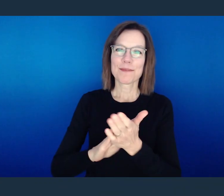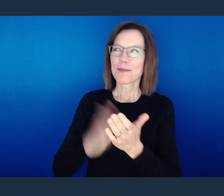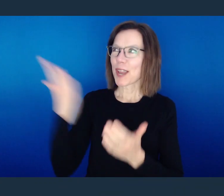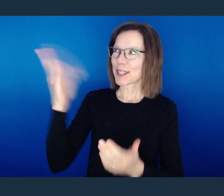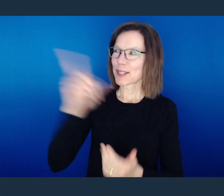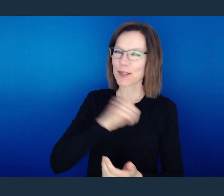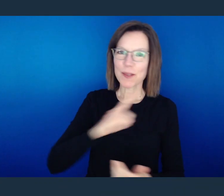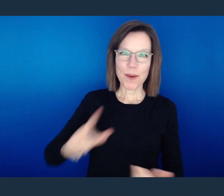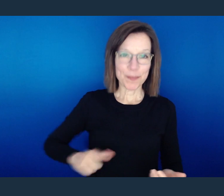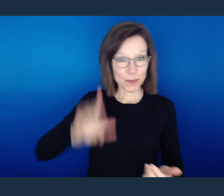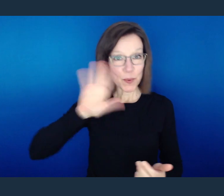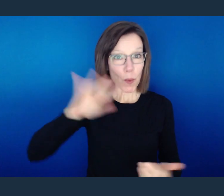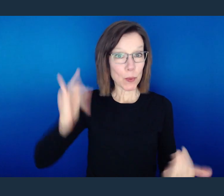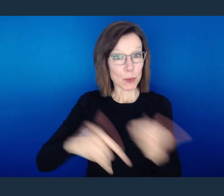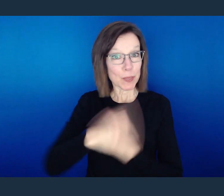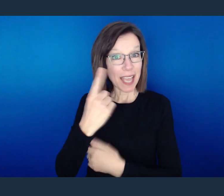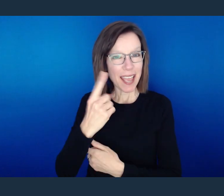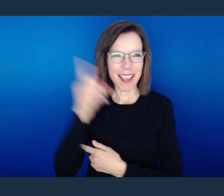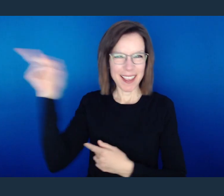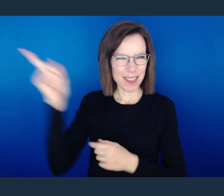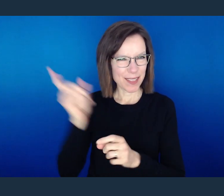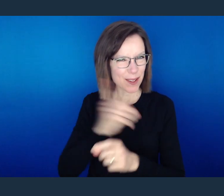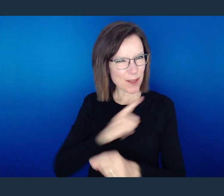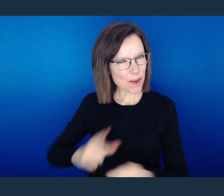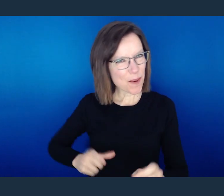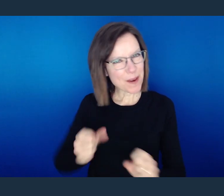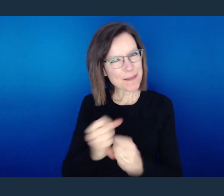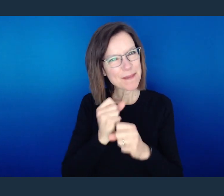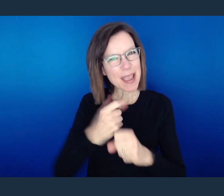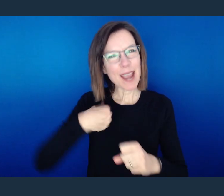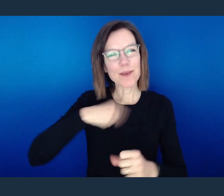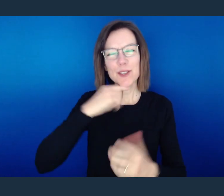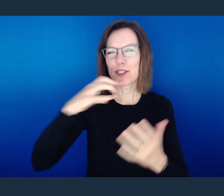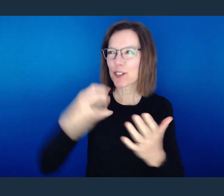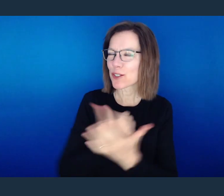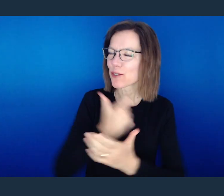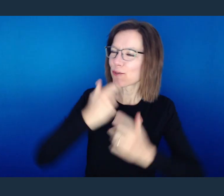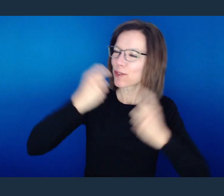Praise the Lord. This is the day the Lord has made. Let us rejoice and be glad in it.